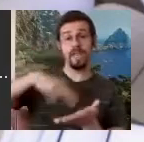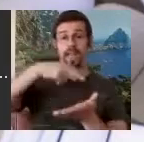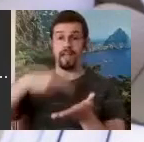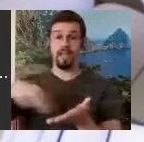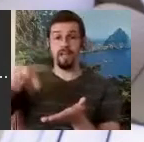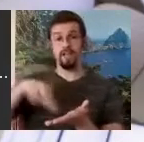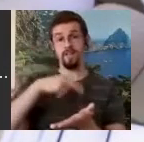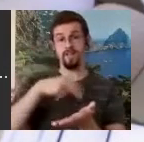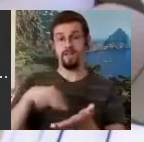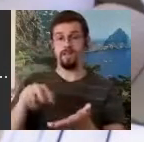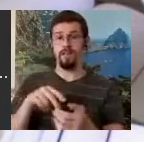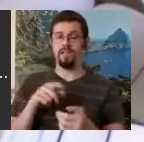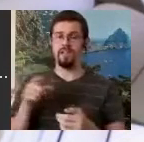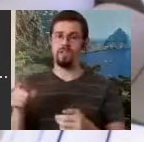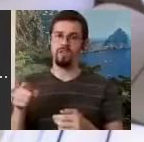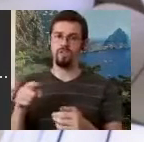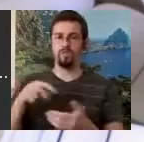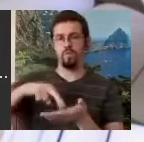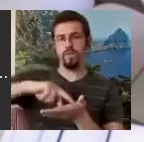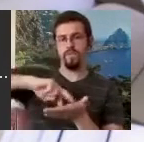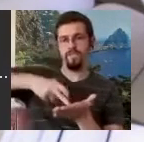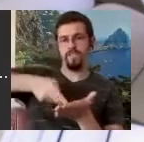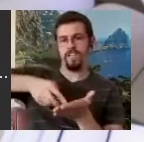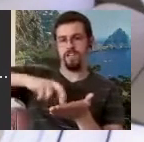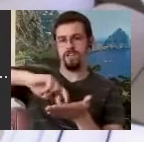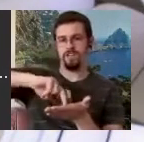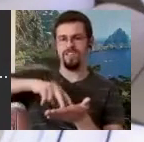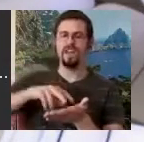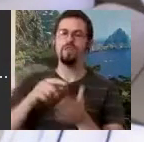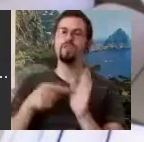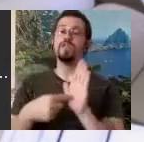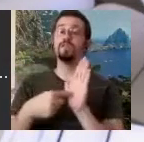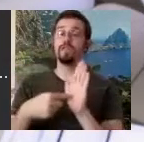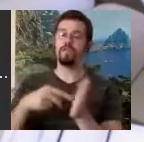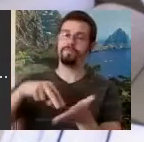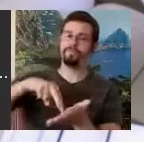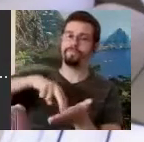was still pretty good actually, and I sat with my pieces of paper and I wrote what